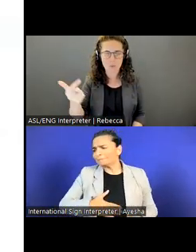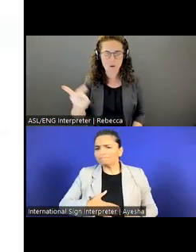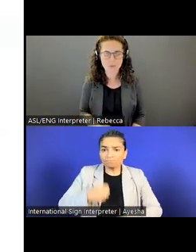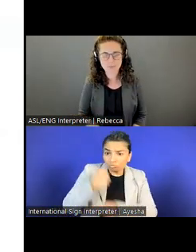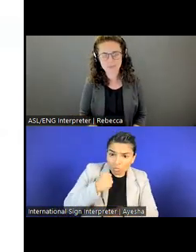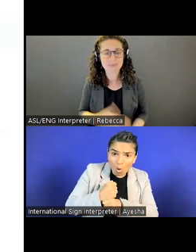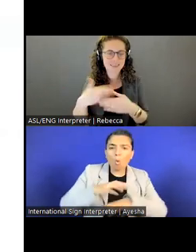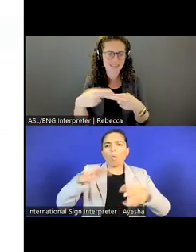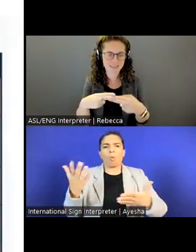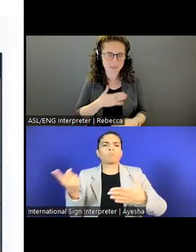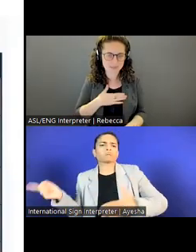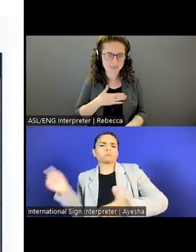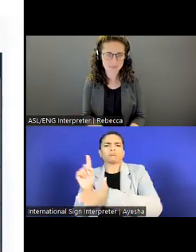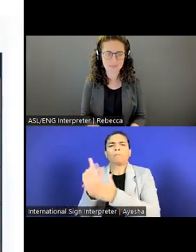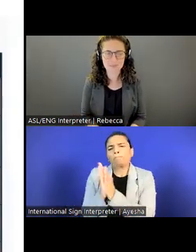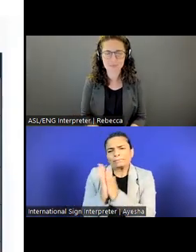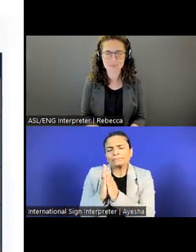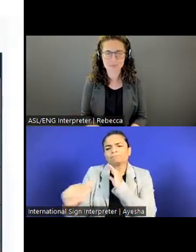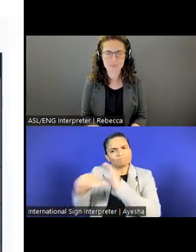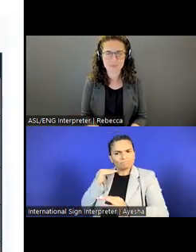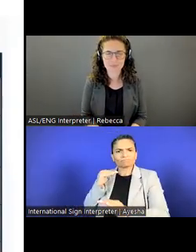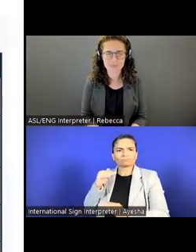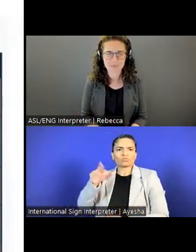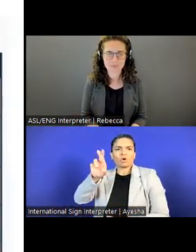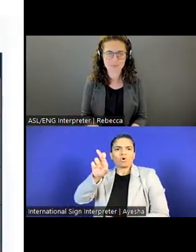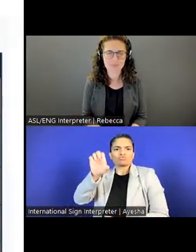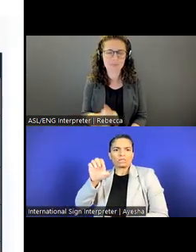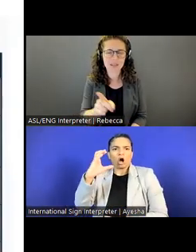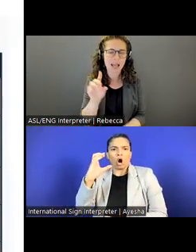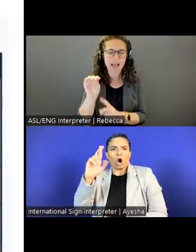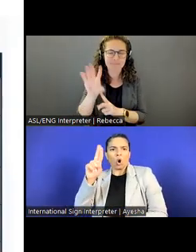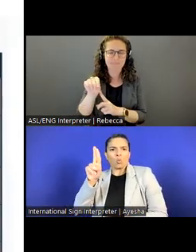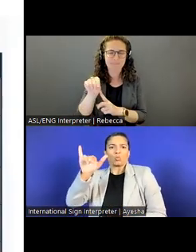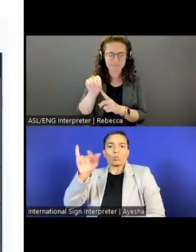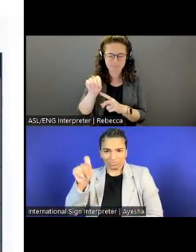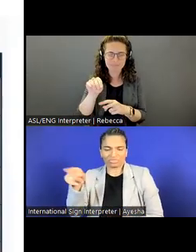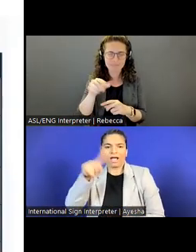I'm going to explain it visually, as well.